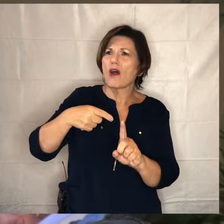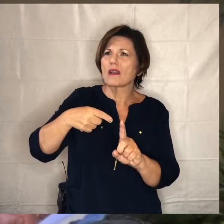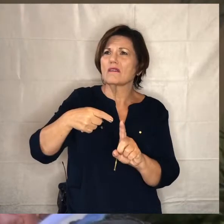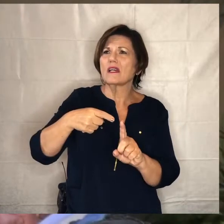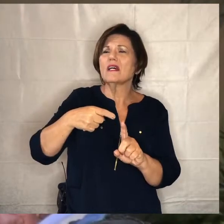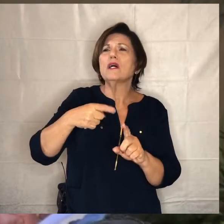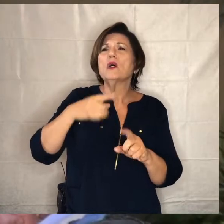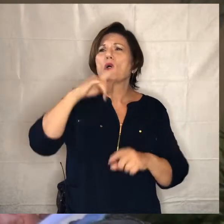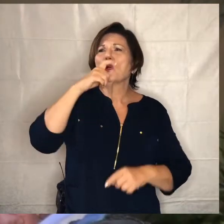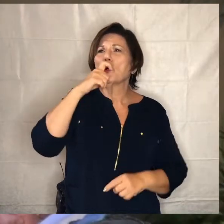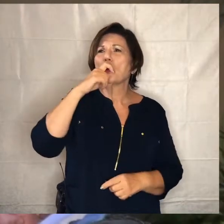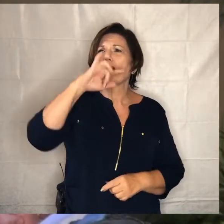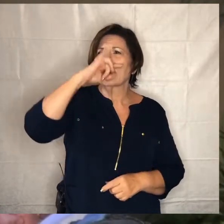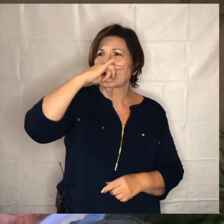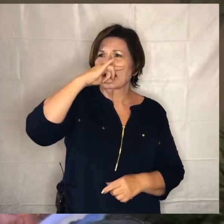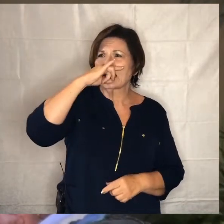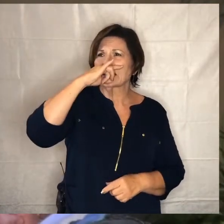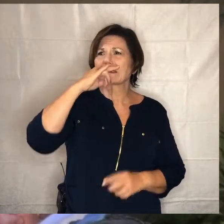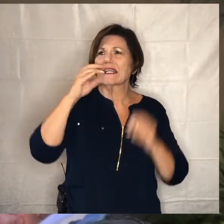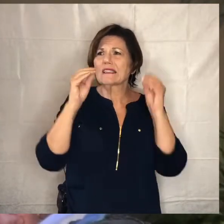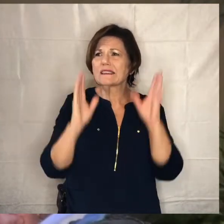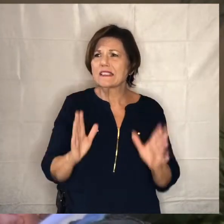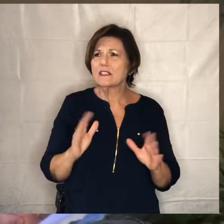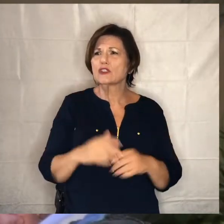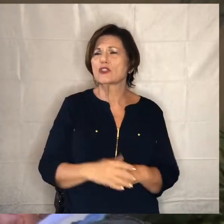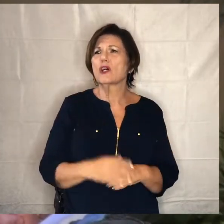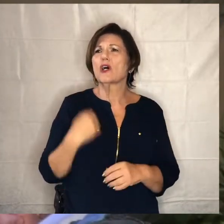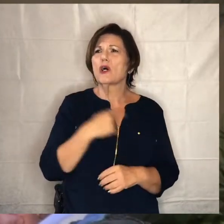kids and the teachers and we lift them up to